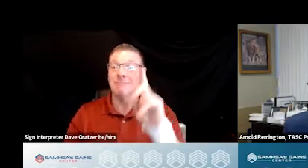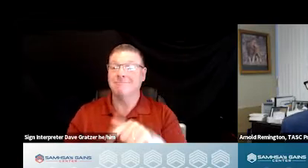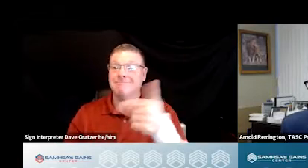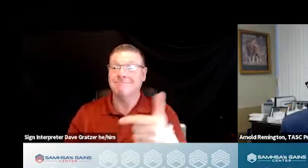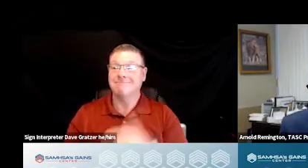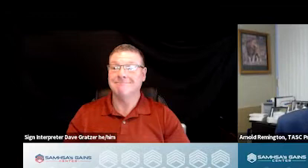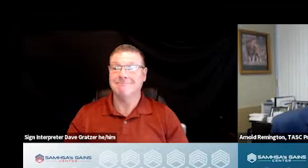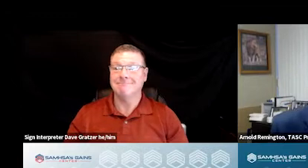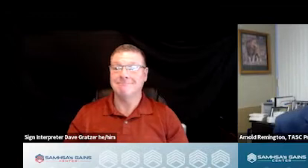Thank you, Mike.